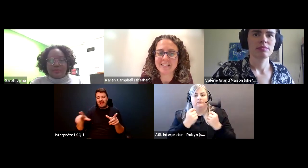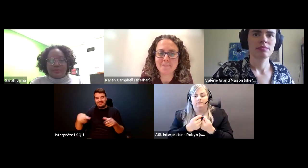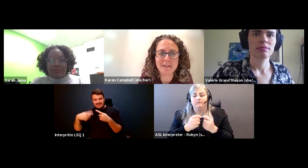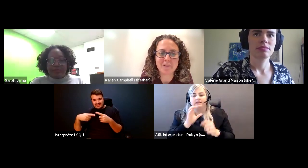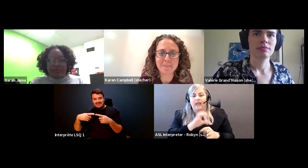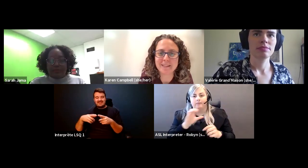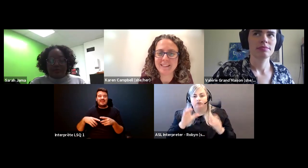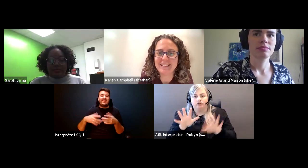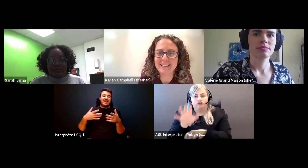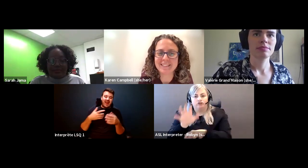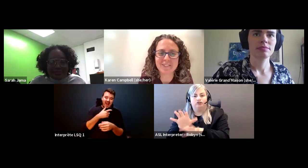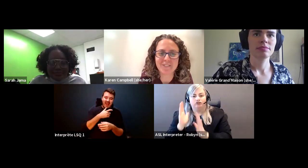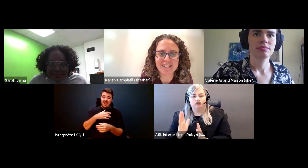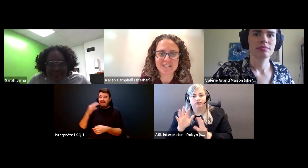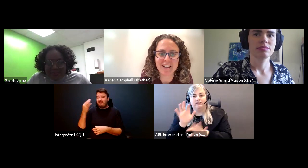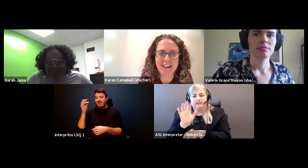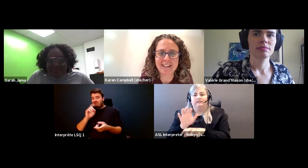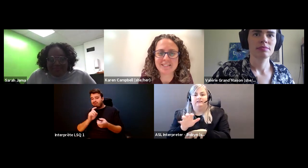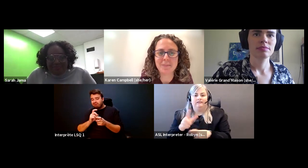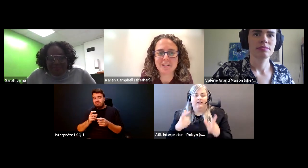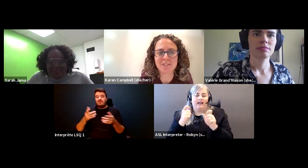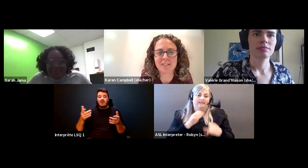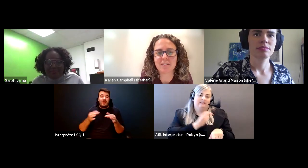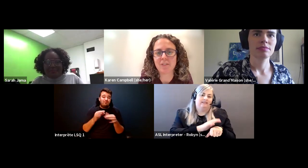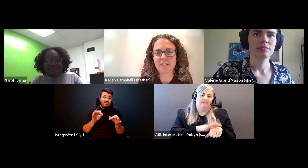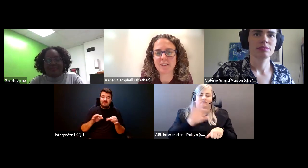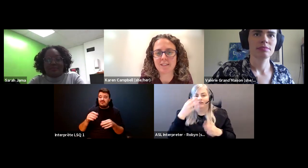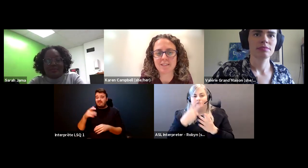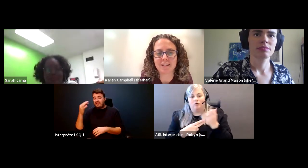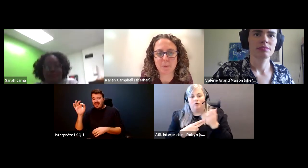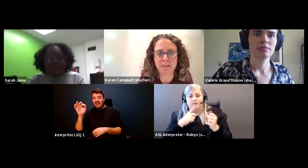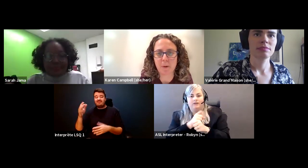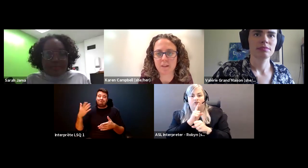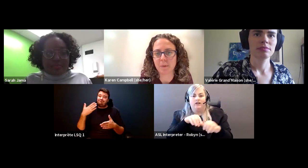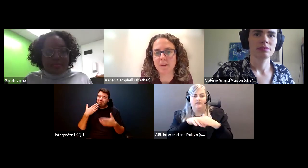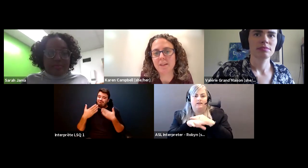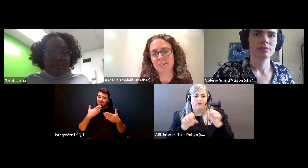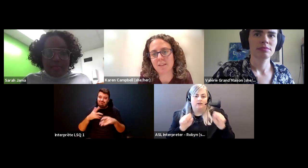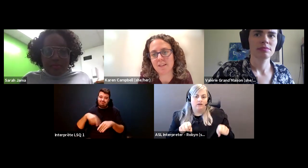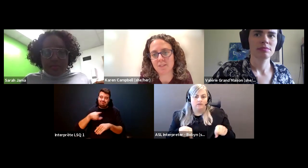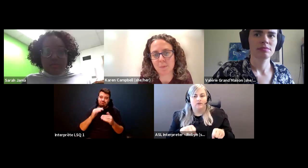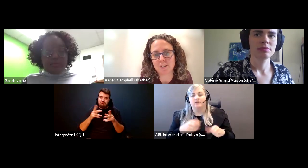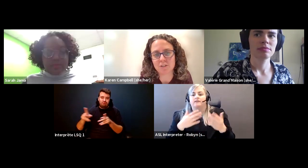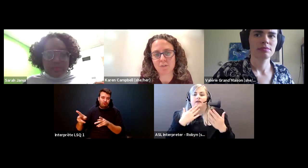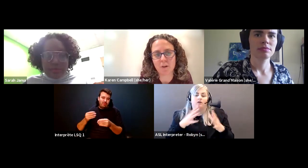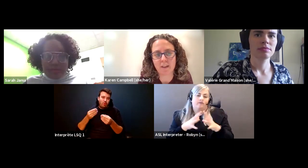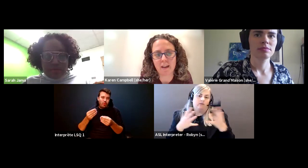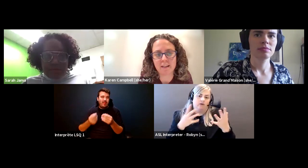Karen Campbell (she/her): typing rapidly in English and French, to make sure that this event is as accessible as possible, so thank you so much for that.